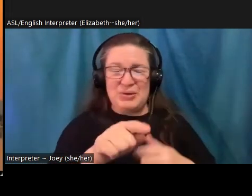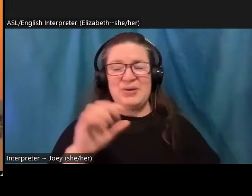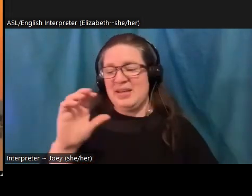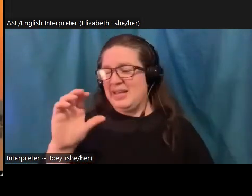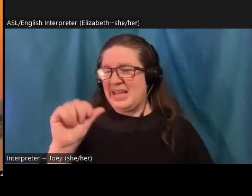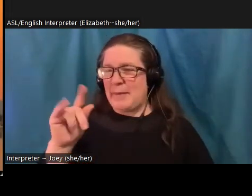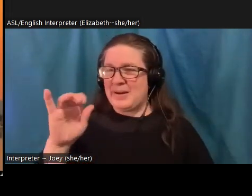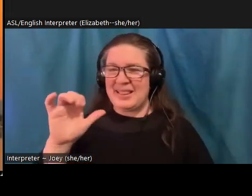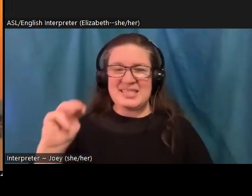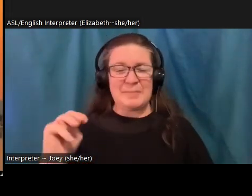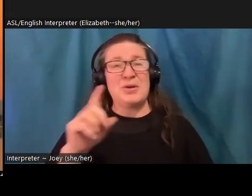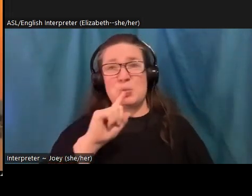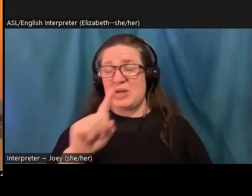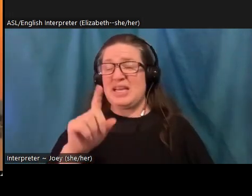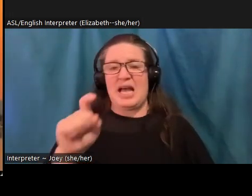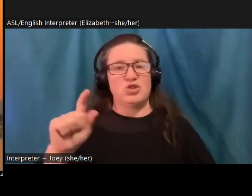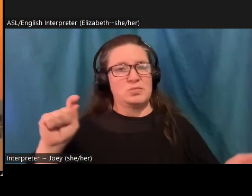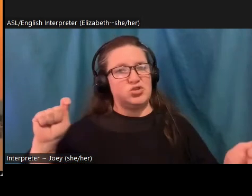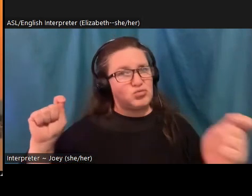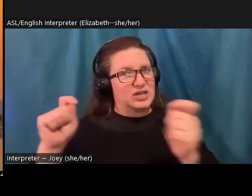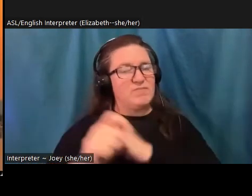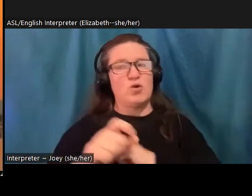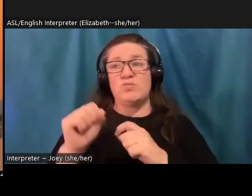completely transformed, if not done away with in the long term